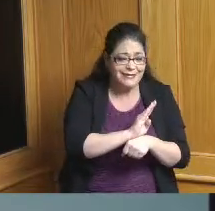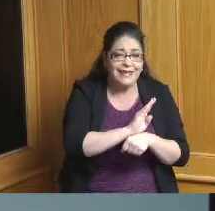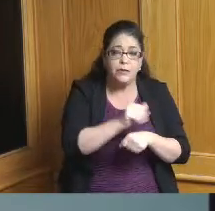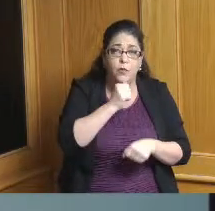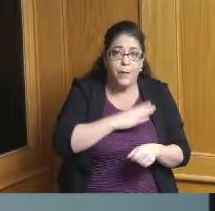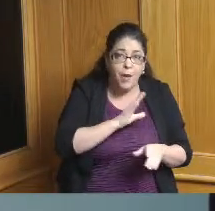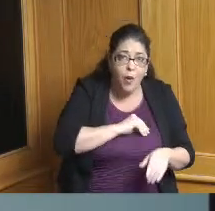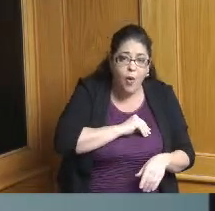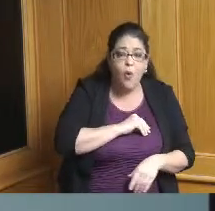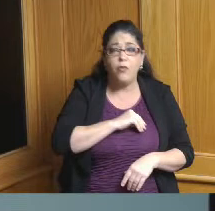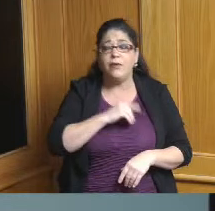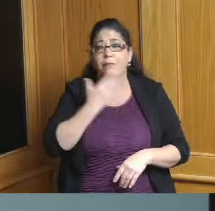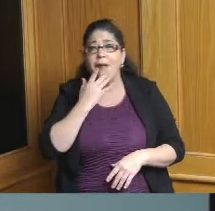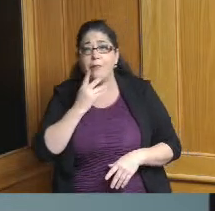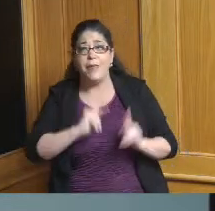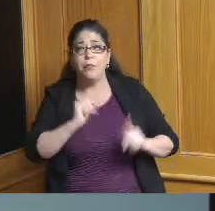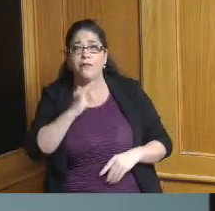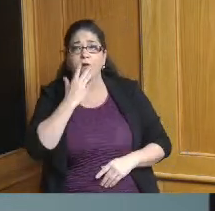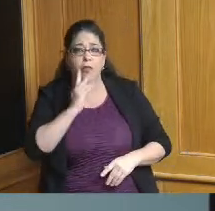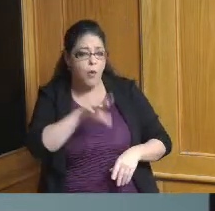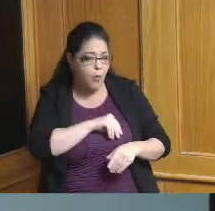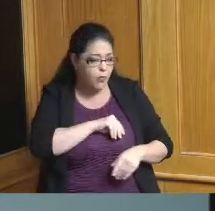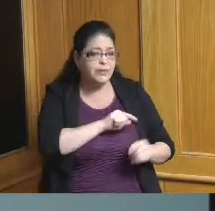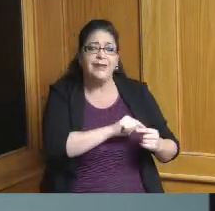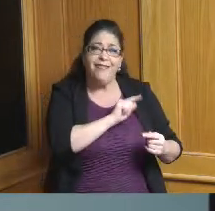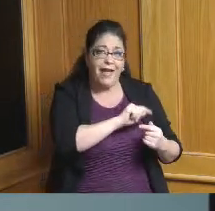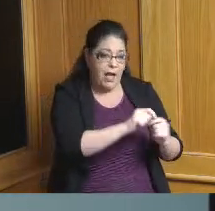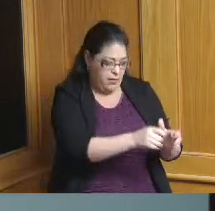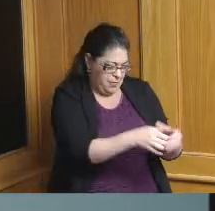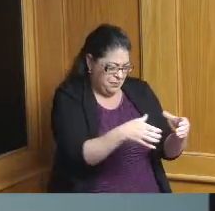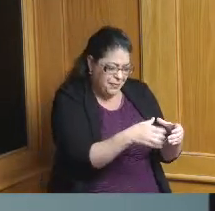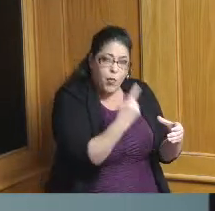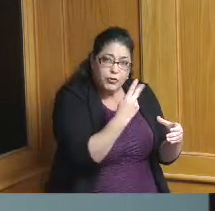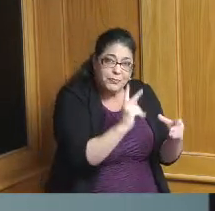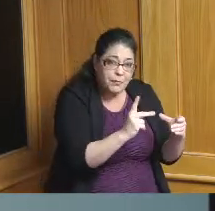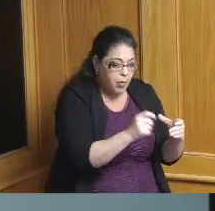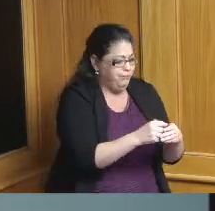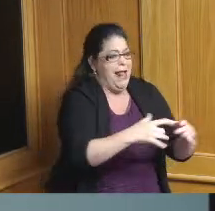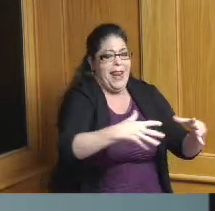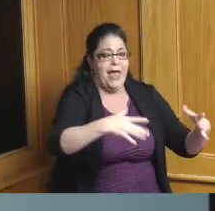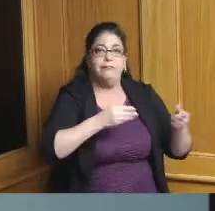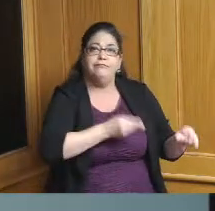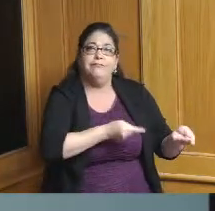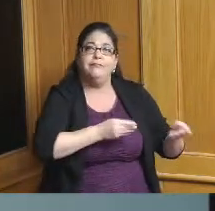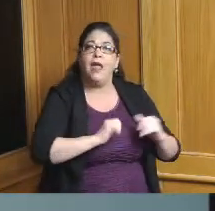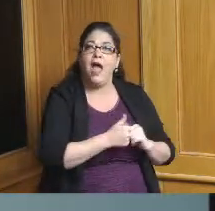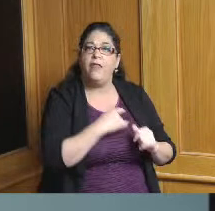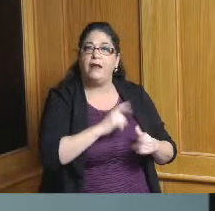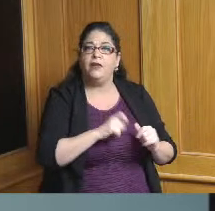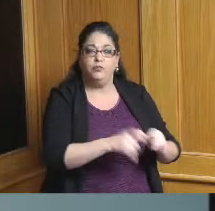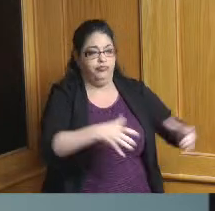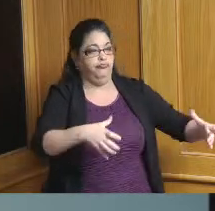I will tell you and I think this this go round we were also engaged last time we did this there are